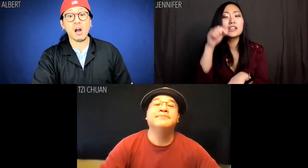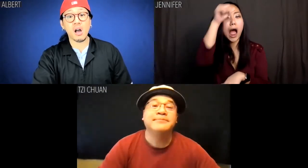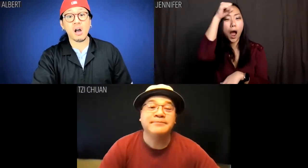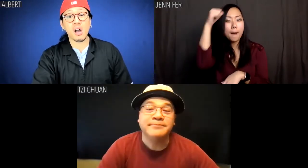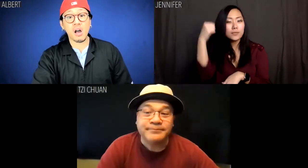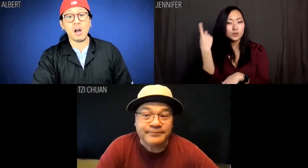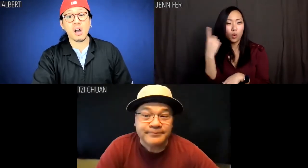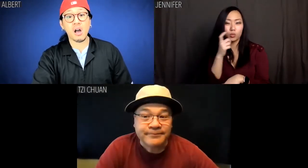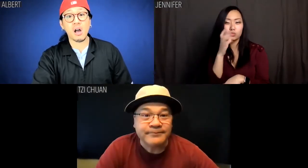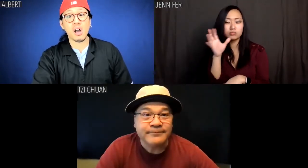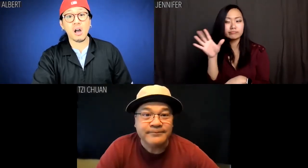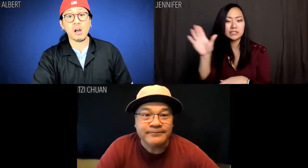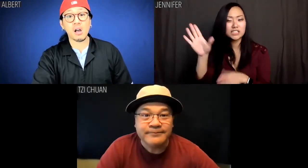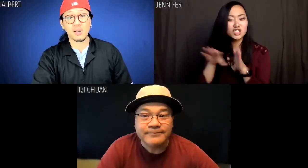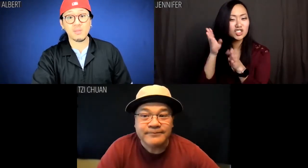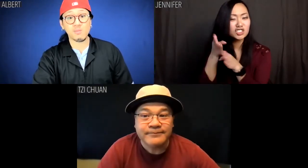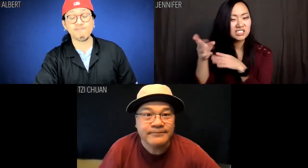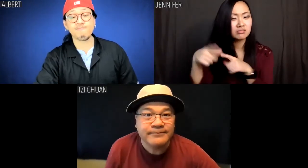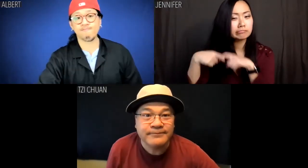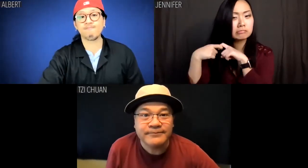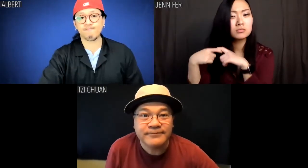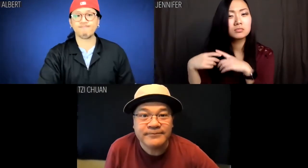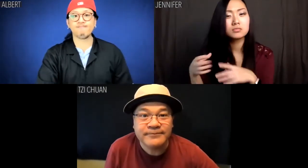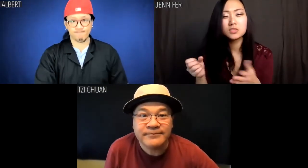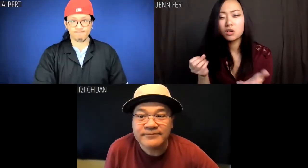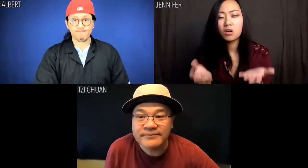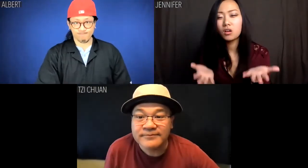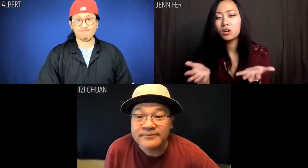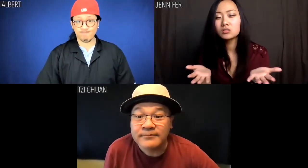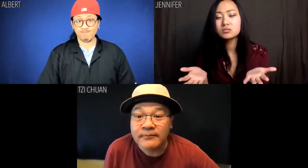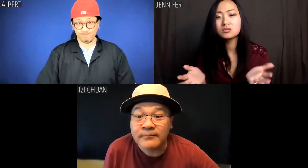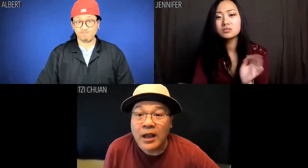Jennifer: Actually, Albert's the one whose career is stalled. So....